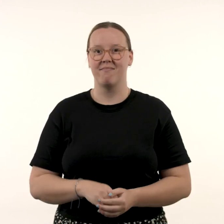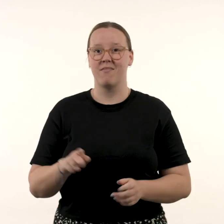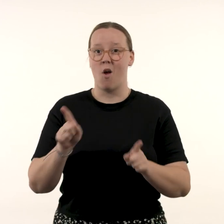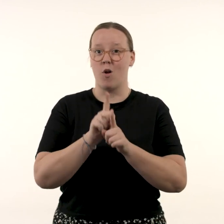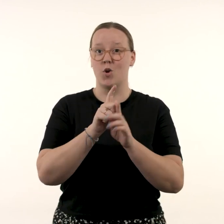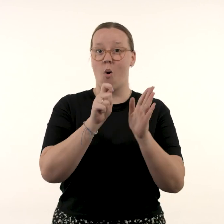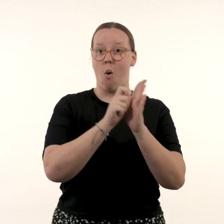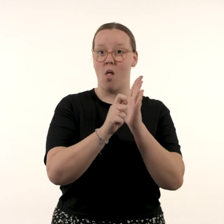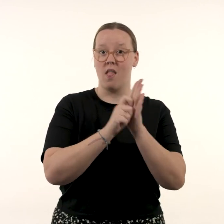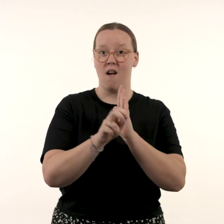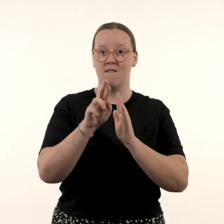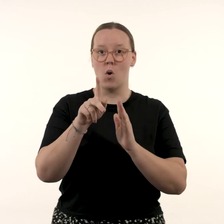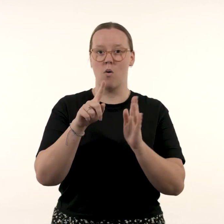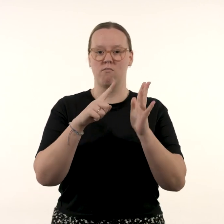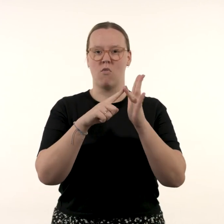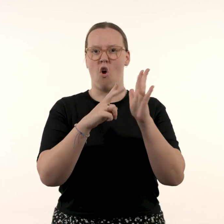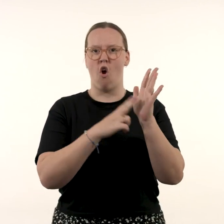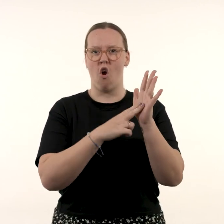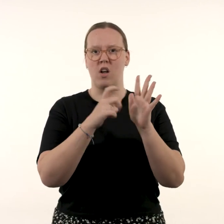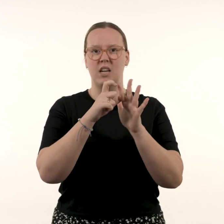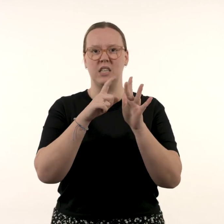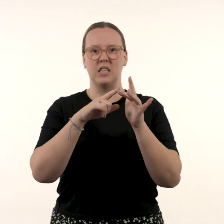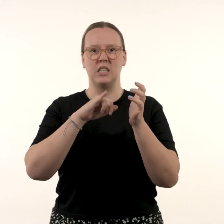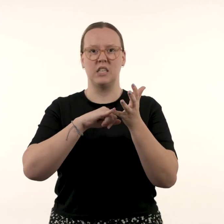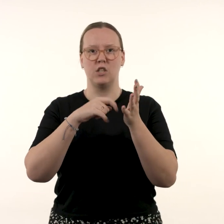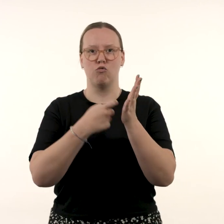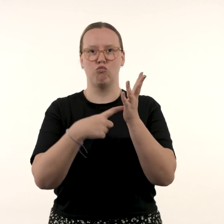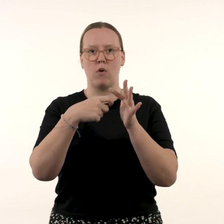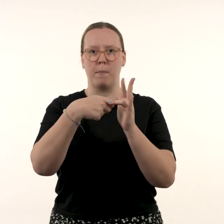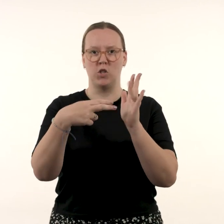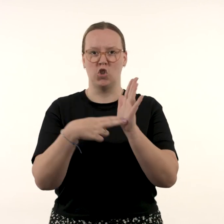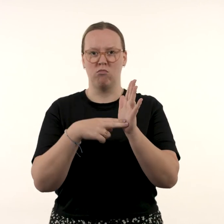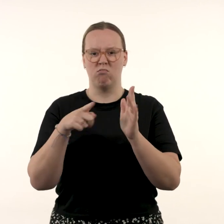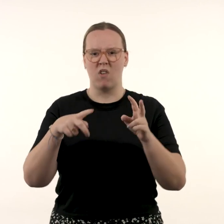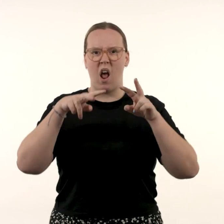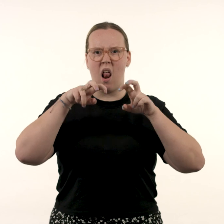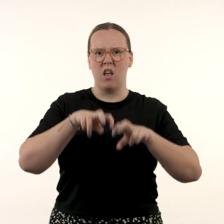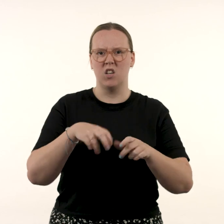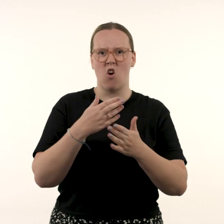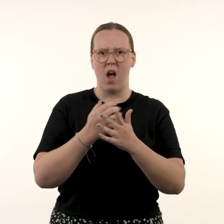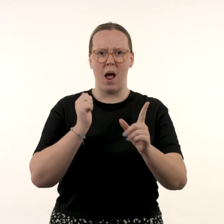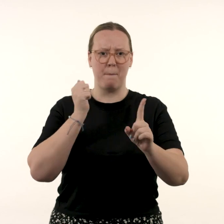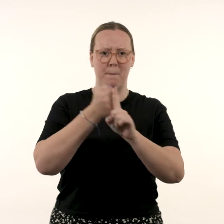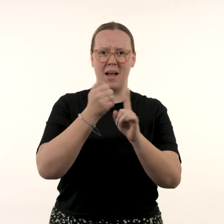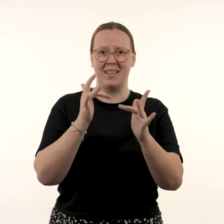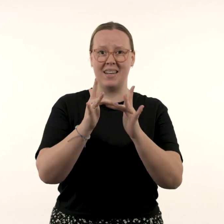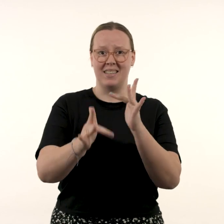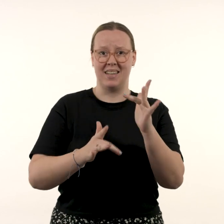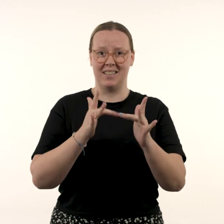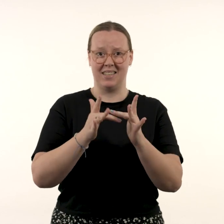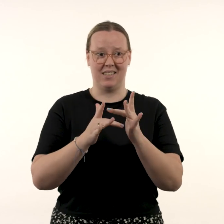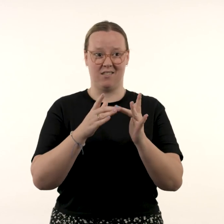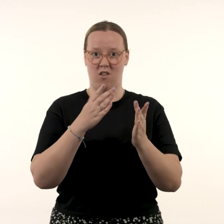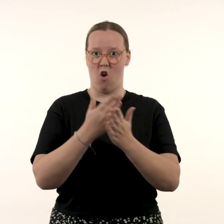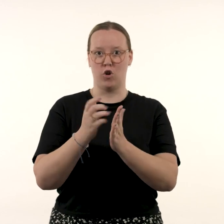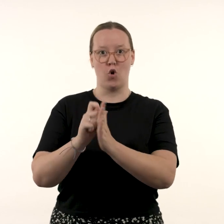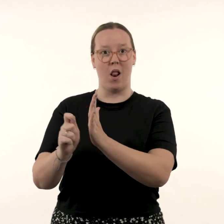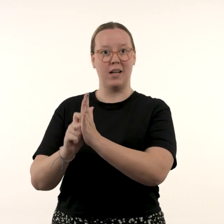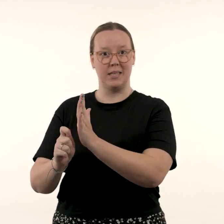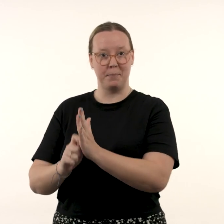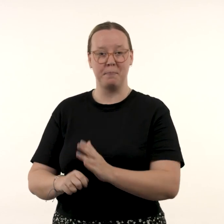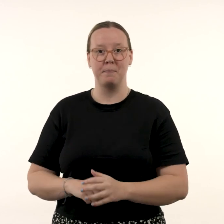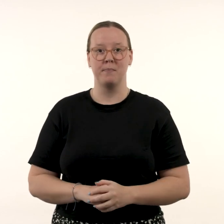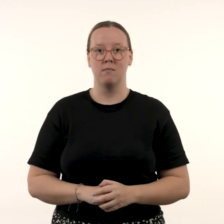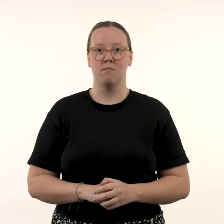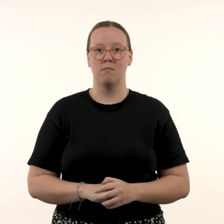She is the author of On disruption, an analysis of the impact of the internet on journalism.